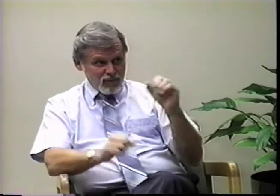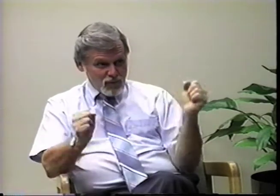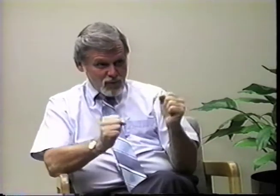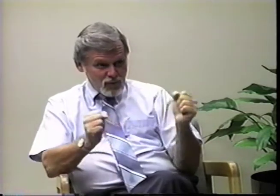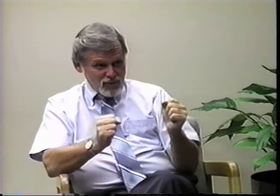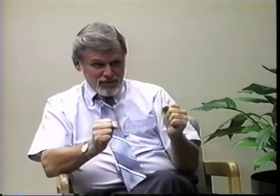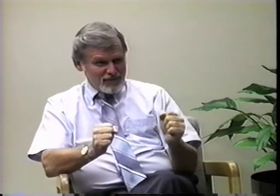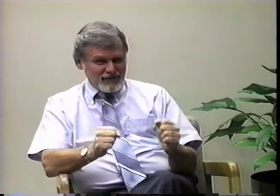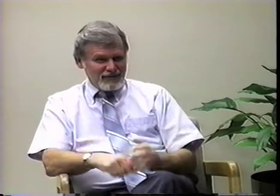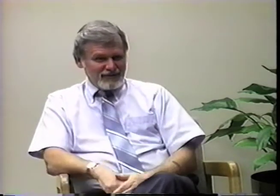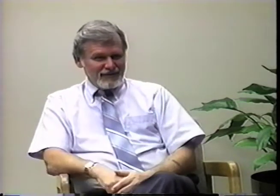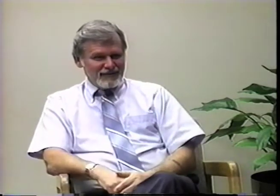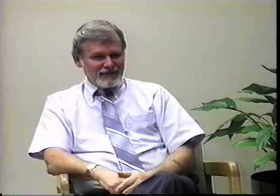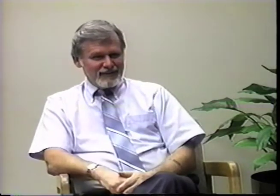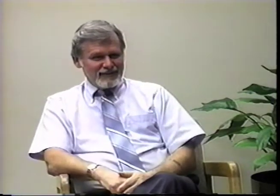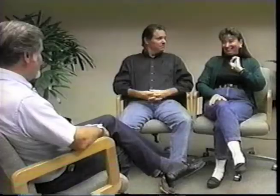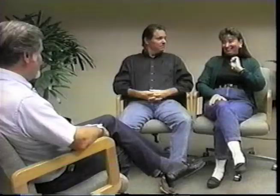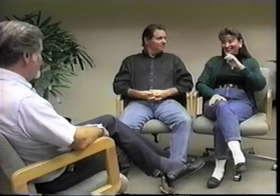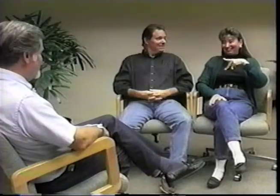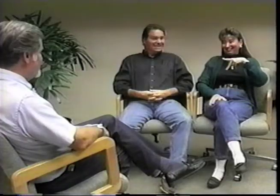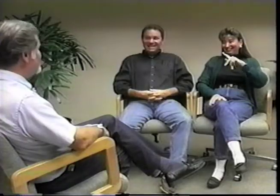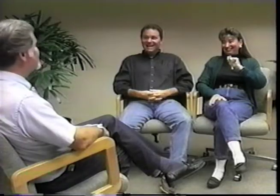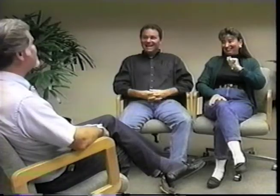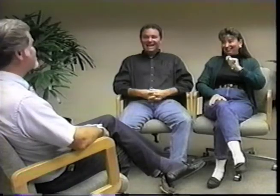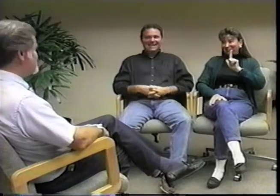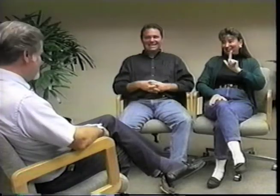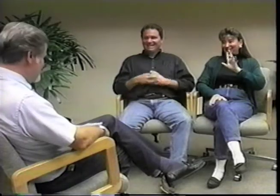You didn't get married in December, did you? No, no, no.